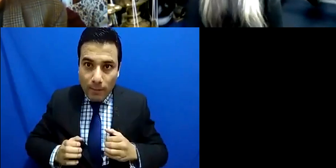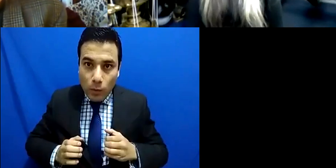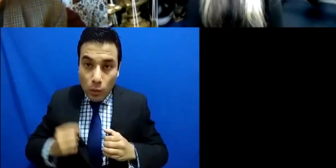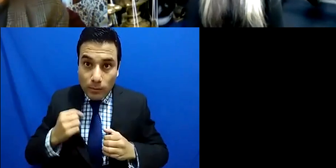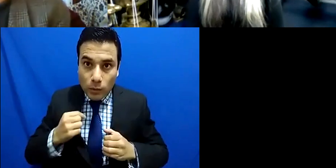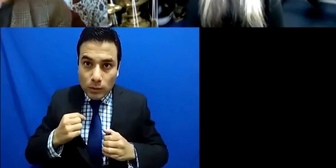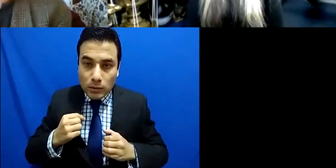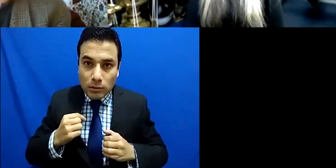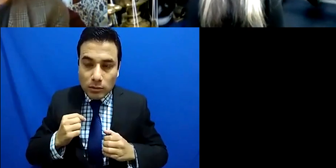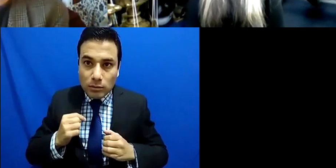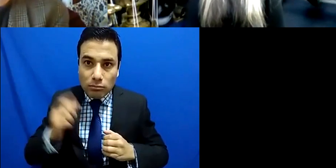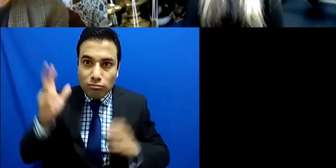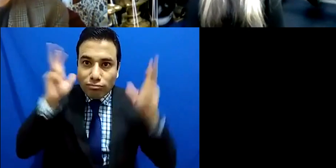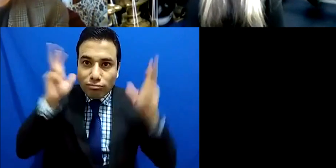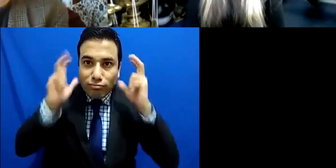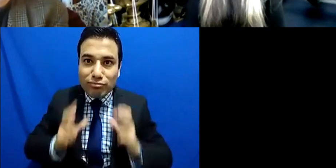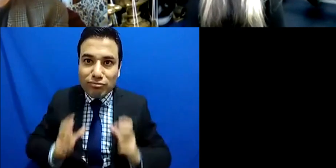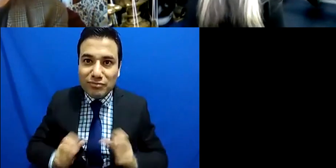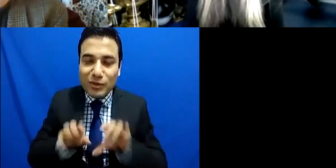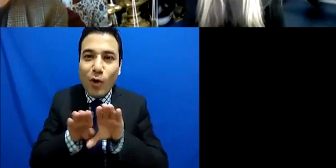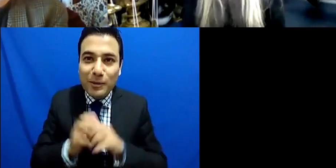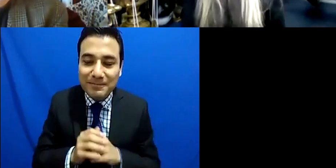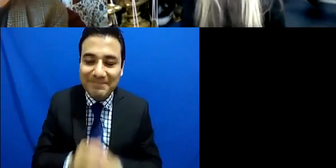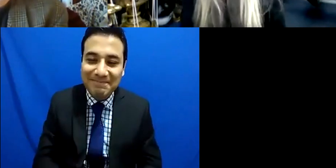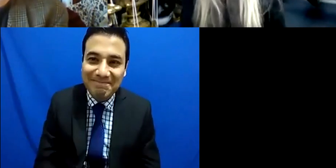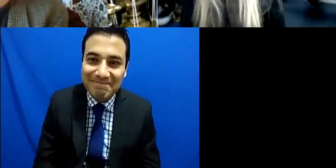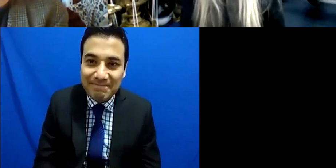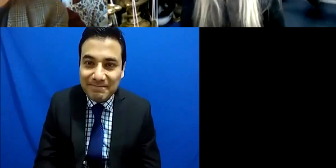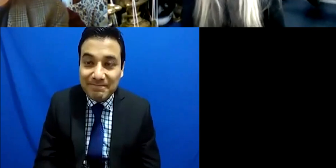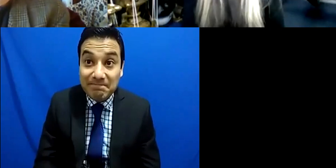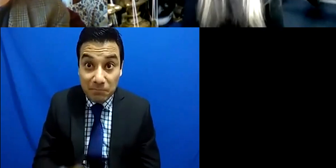It's interesting because one of the things that children have fun with of course is when